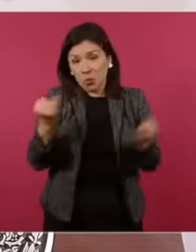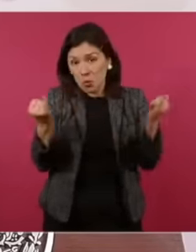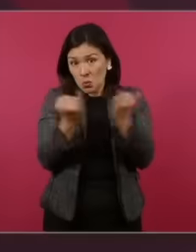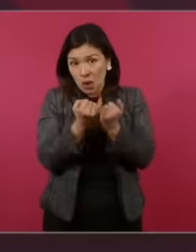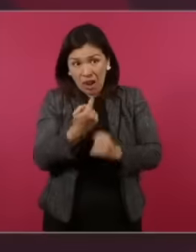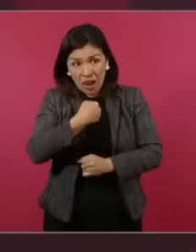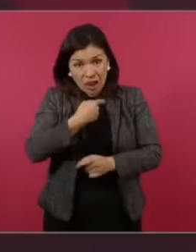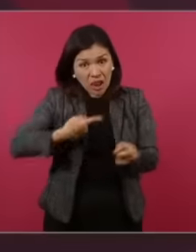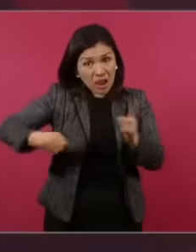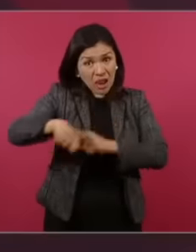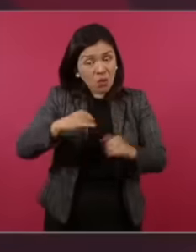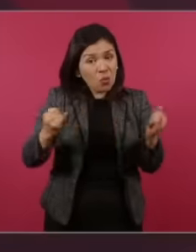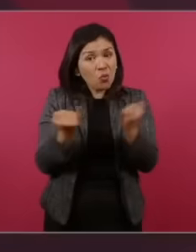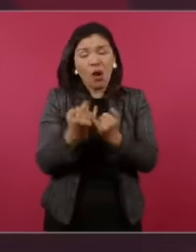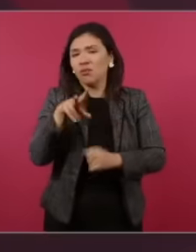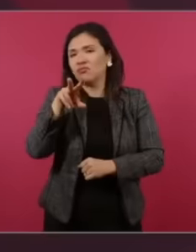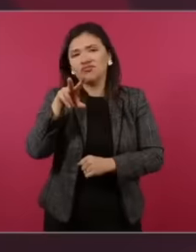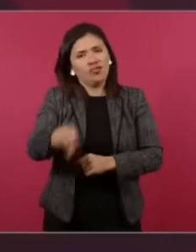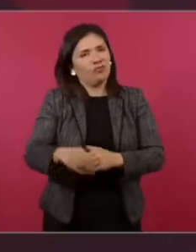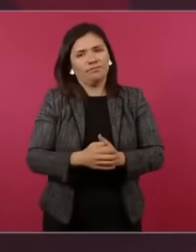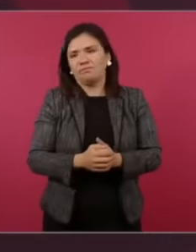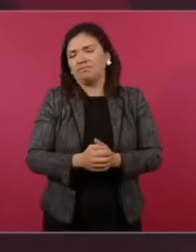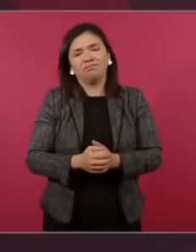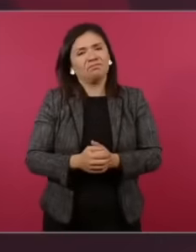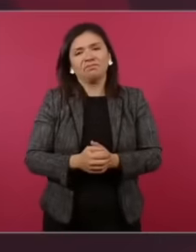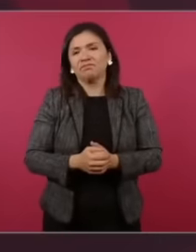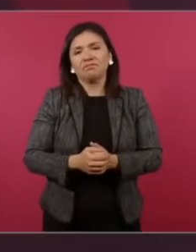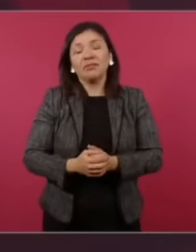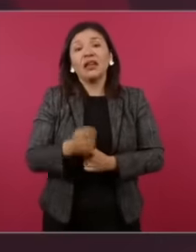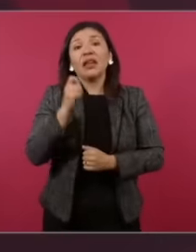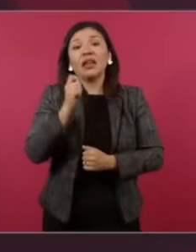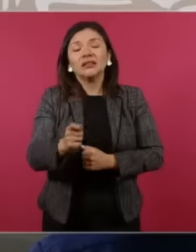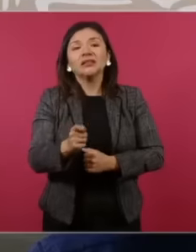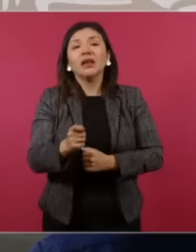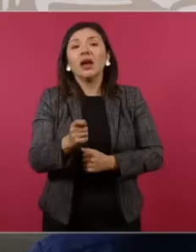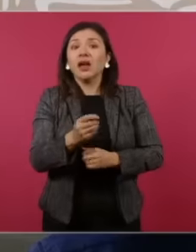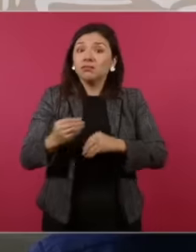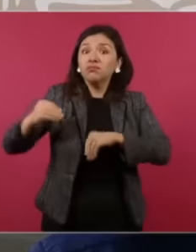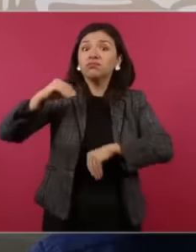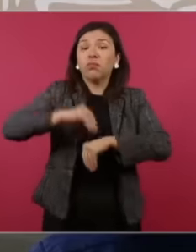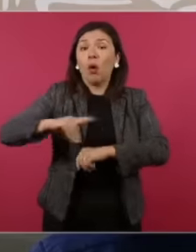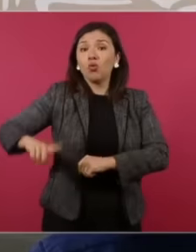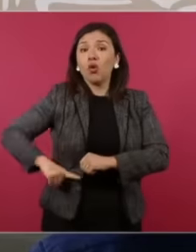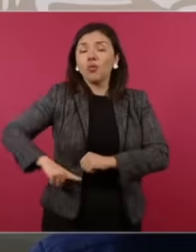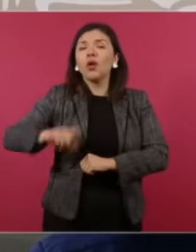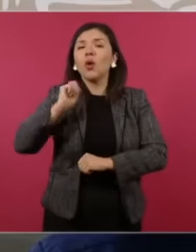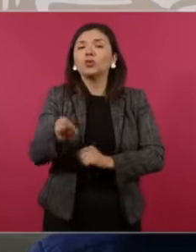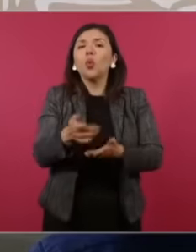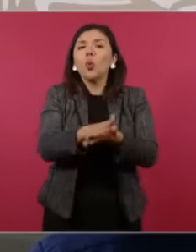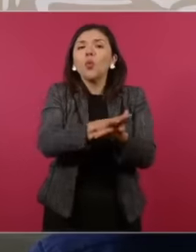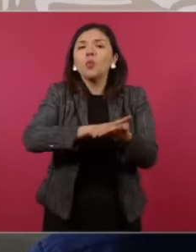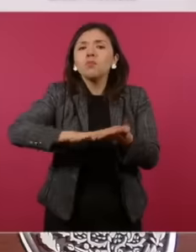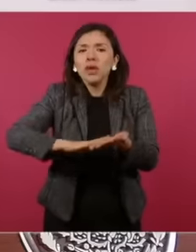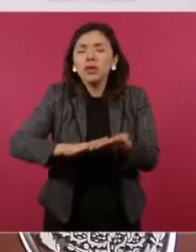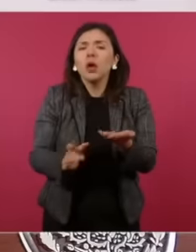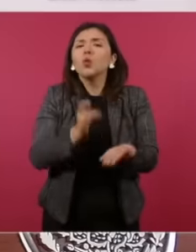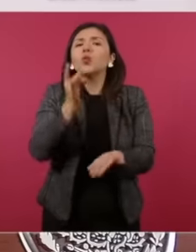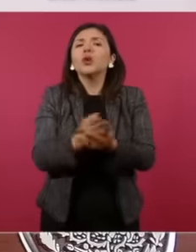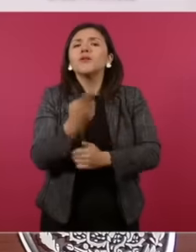for us, power is humility, and power only makes sense and becomes a